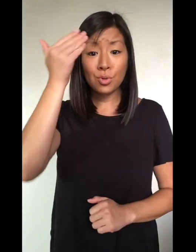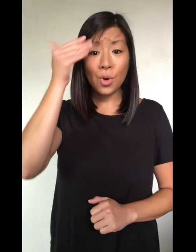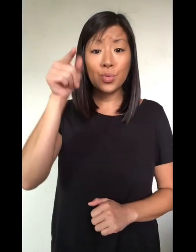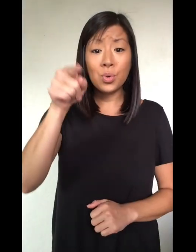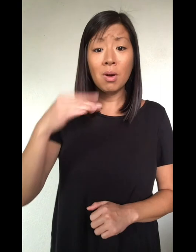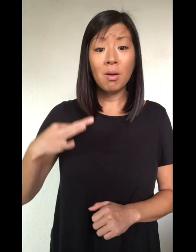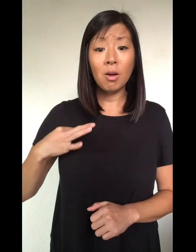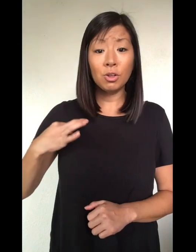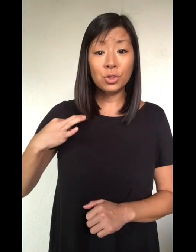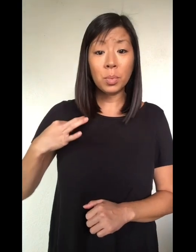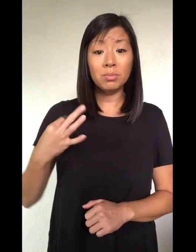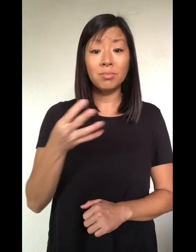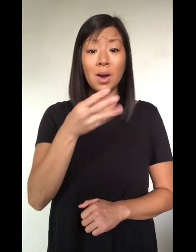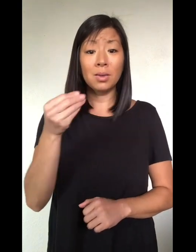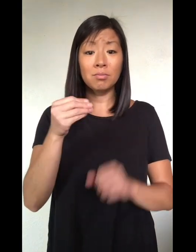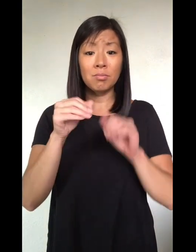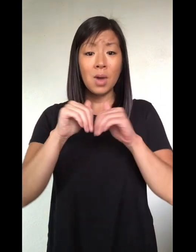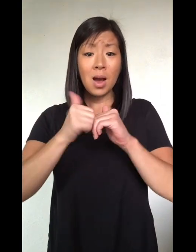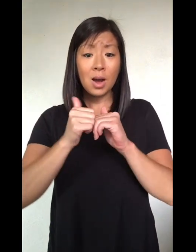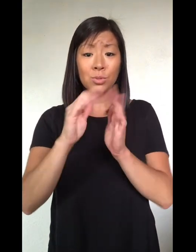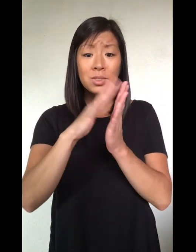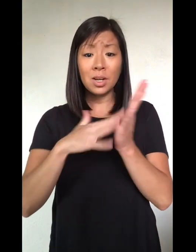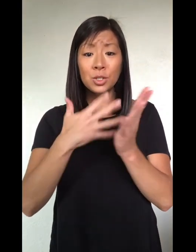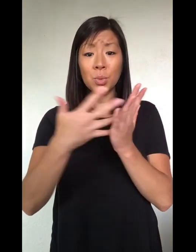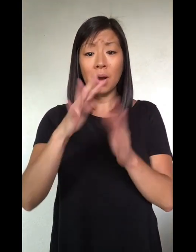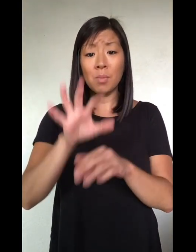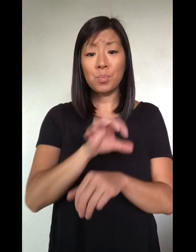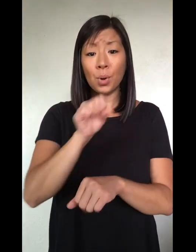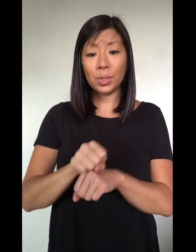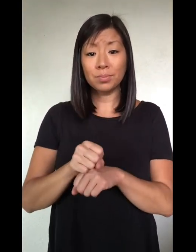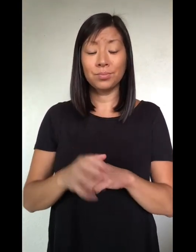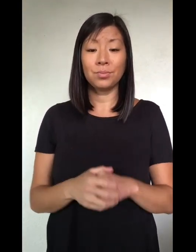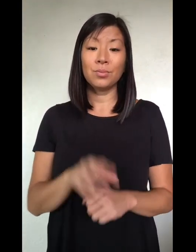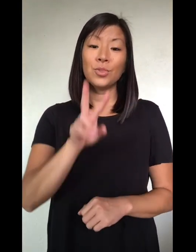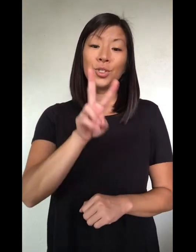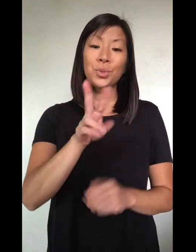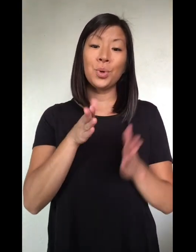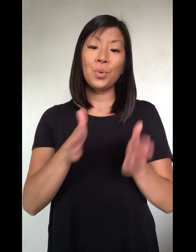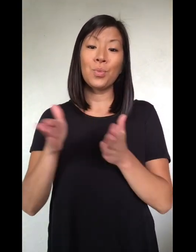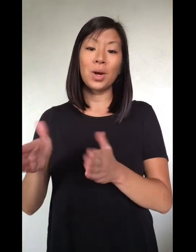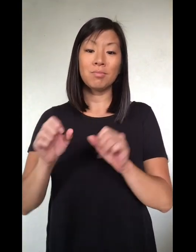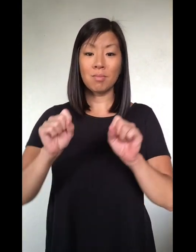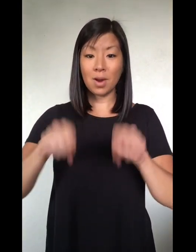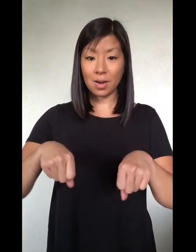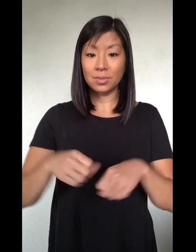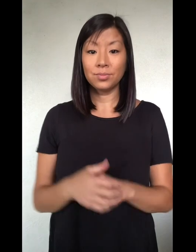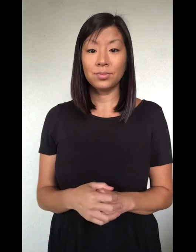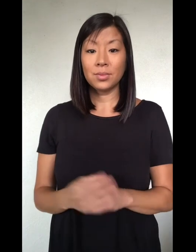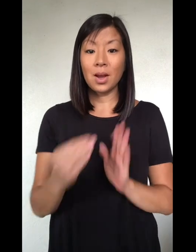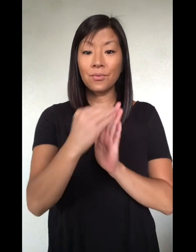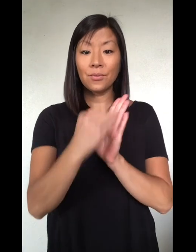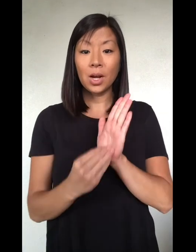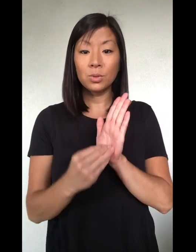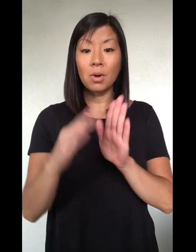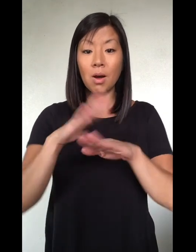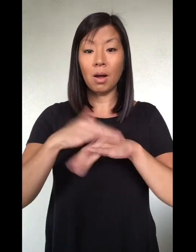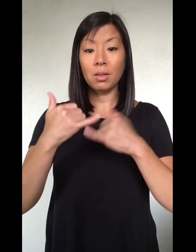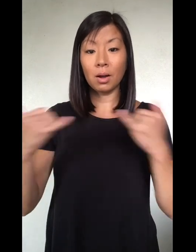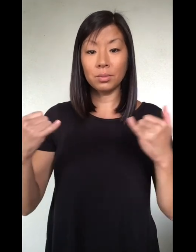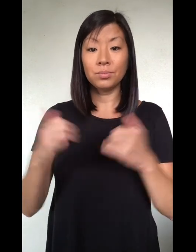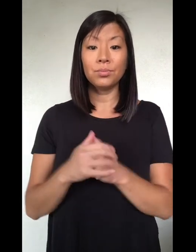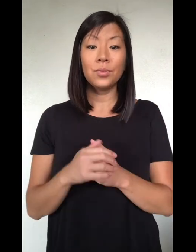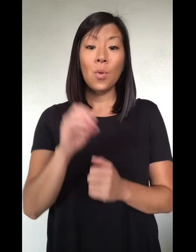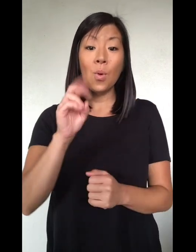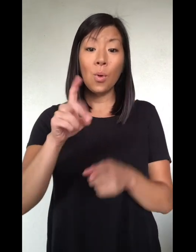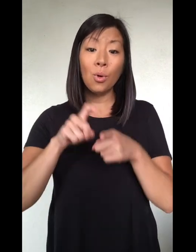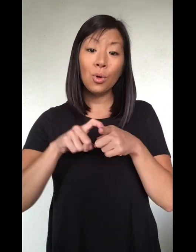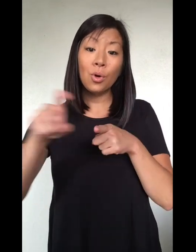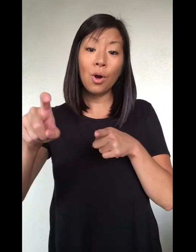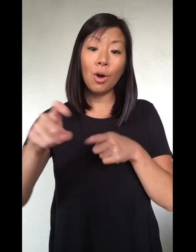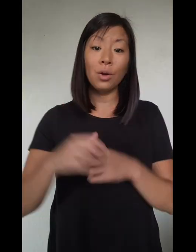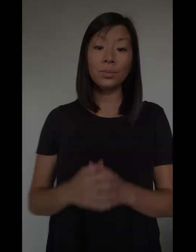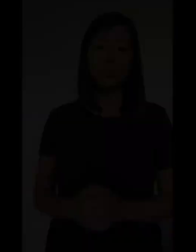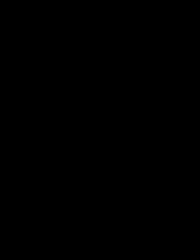You can see if you are eligible and schedule an appointment in two ways: